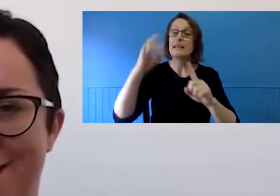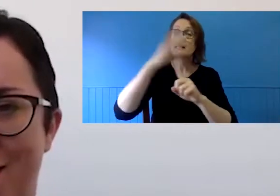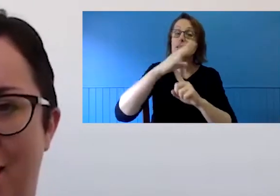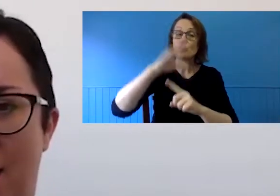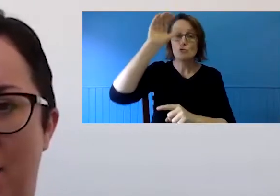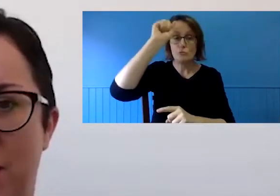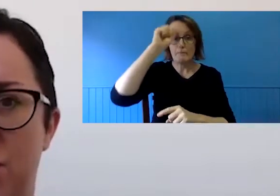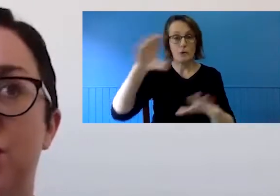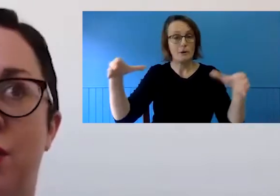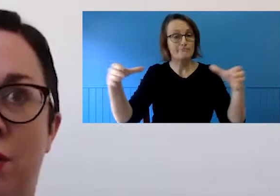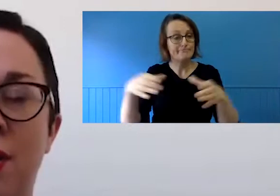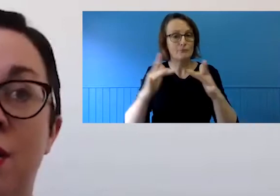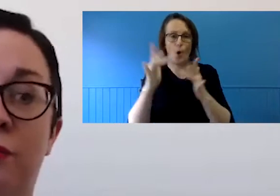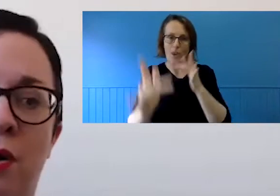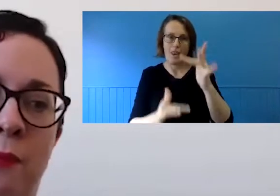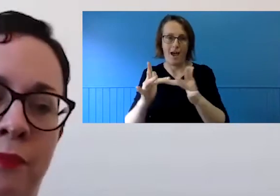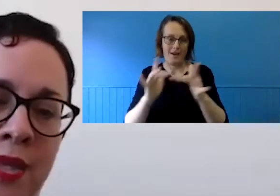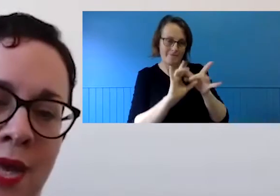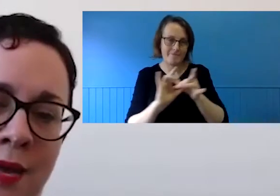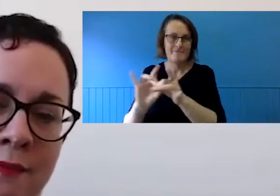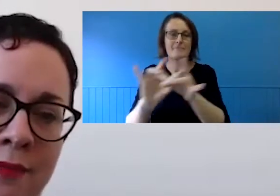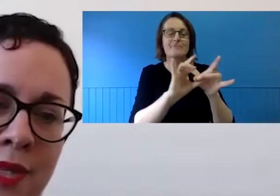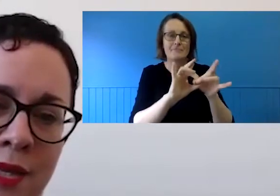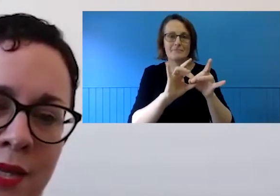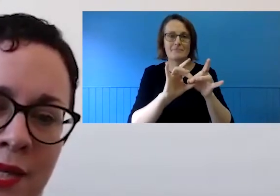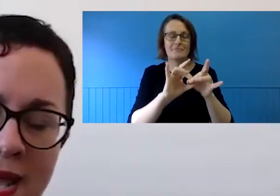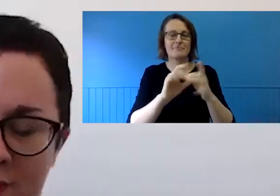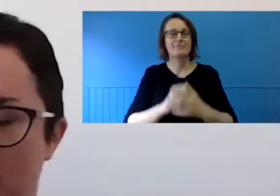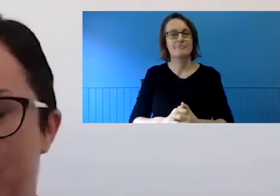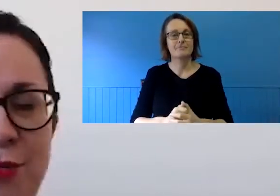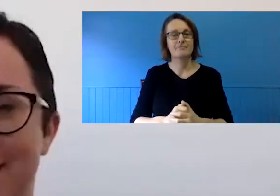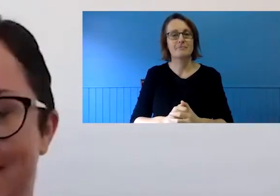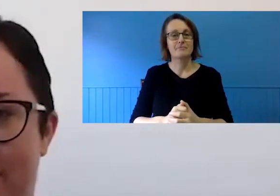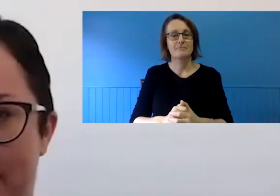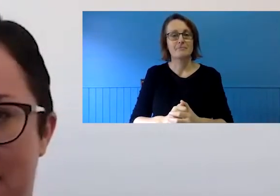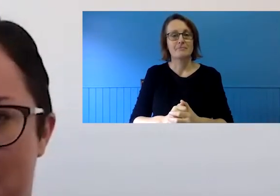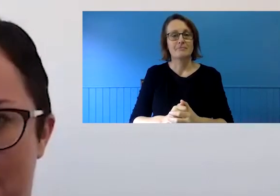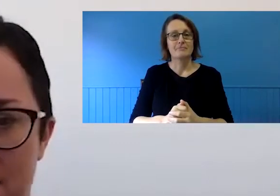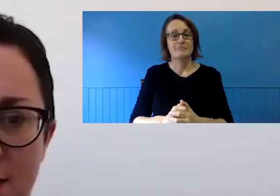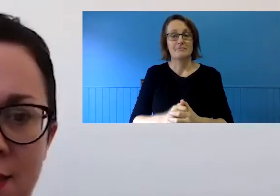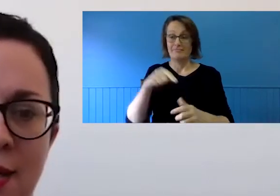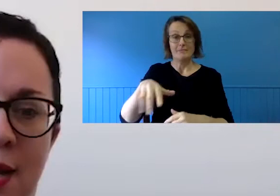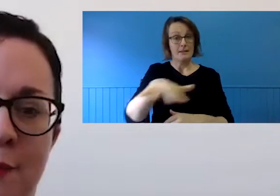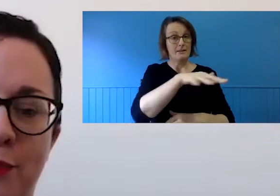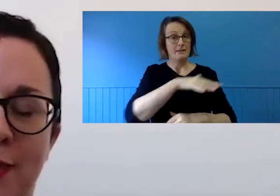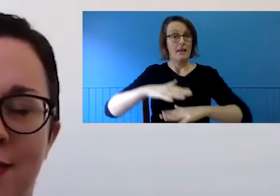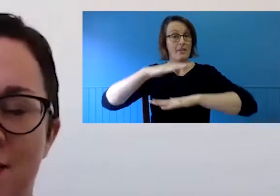online, we do so from land for which sovereignty has never been ceded.